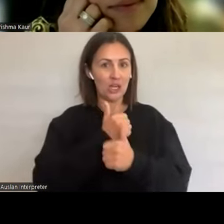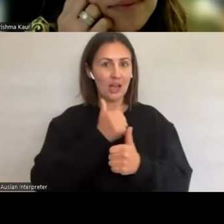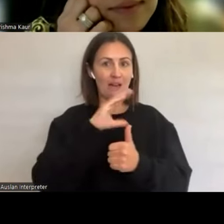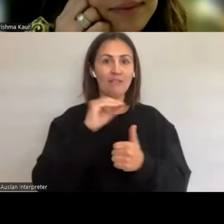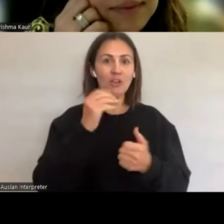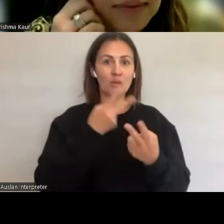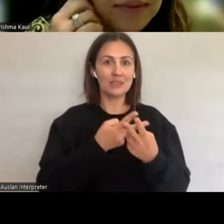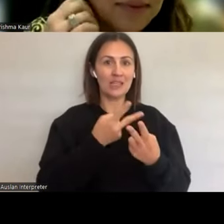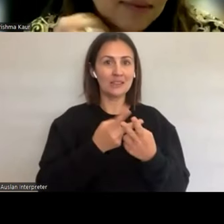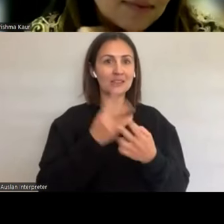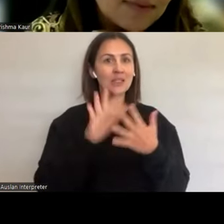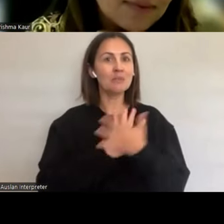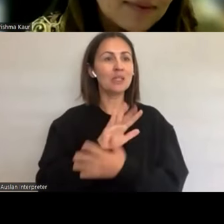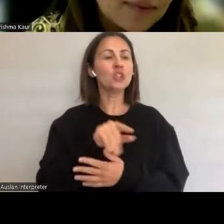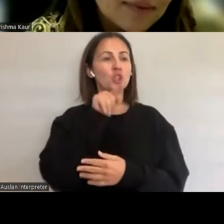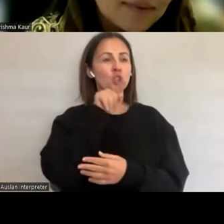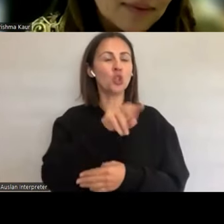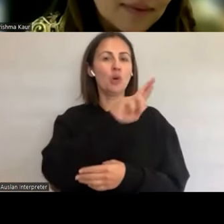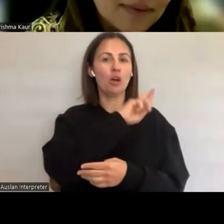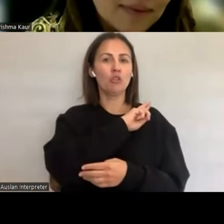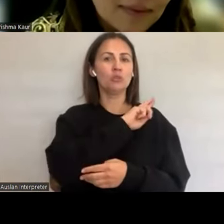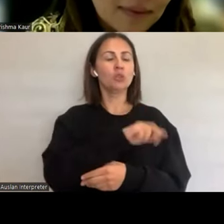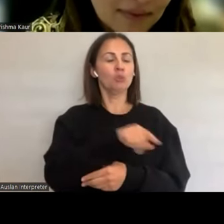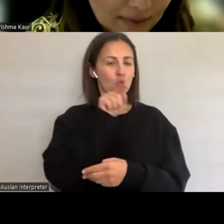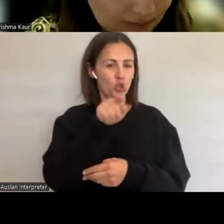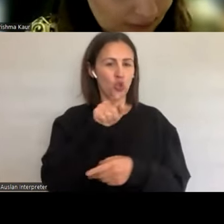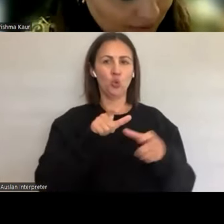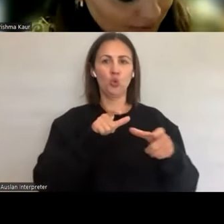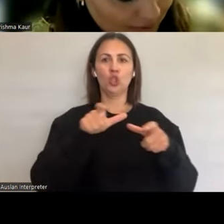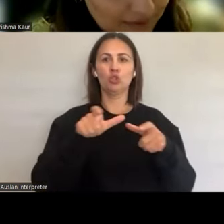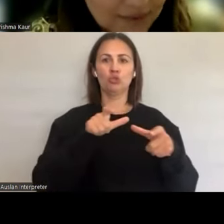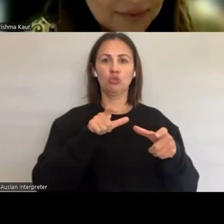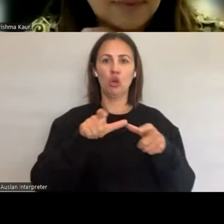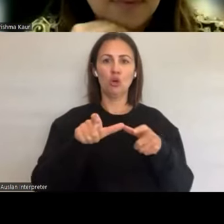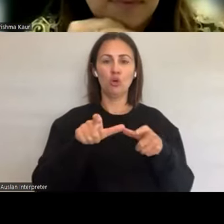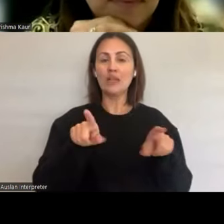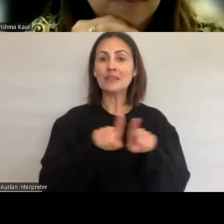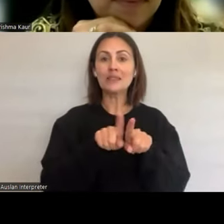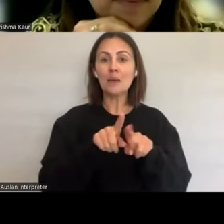you know, that you are able to make inform and in health promotion, you know, when we're, you know,